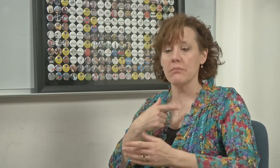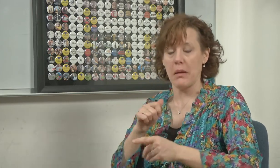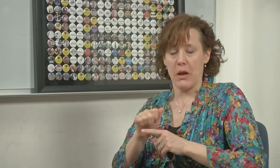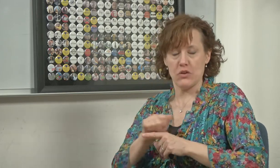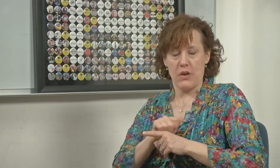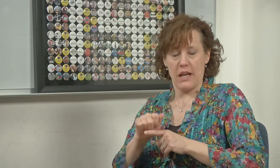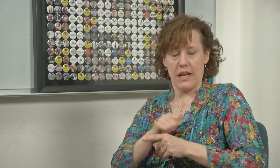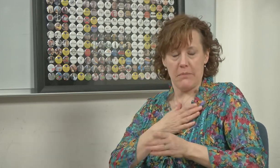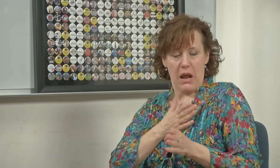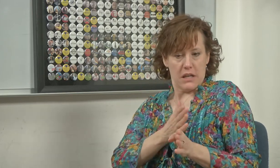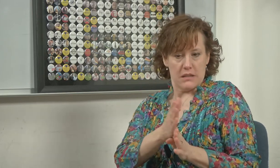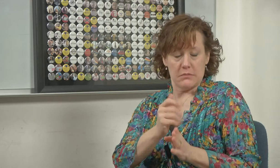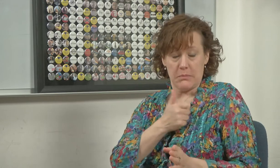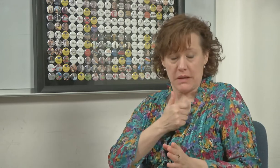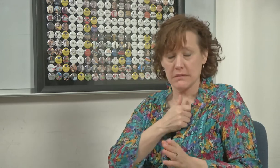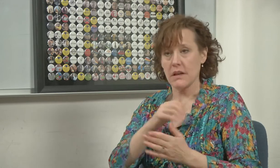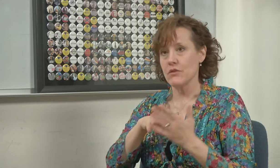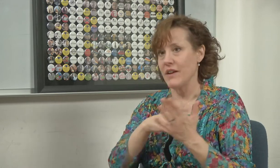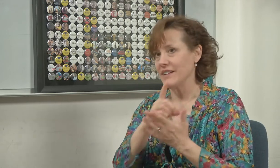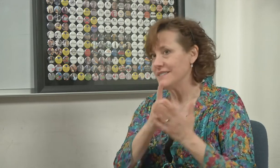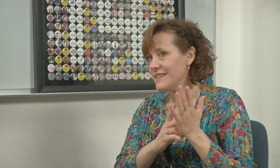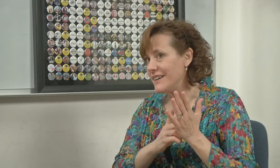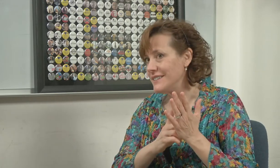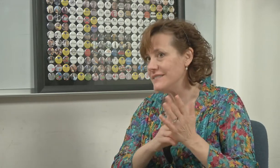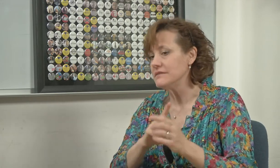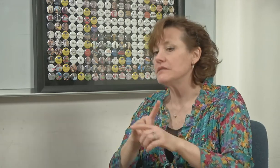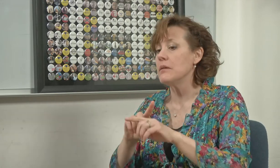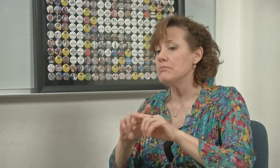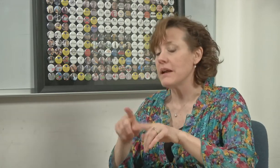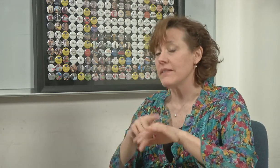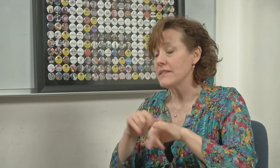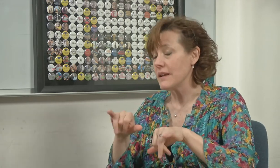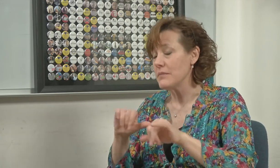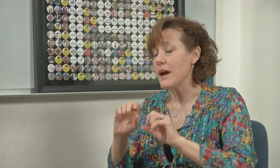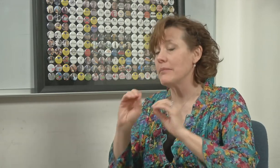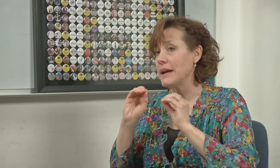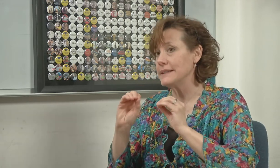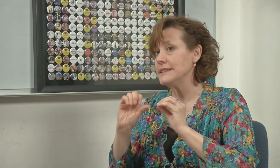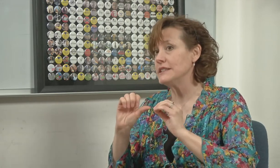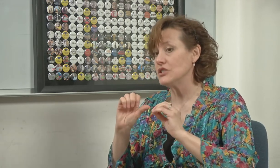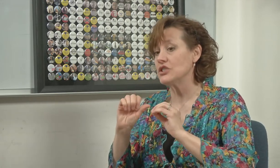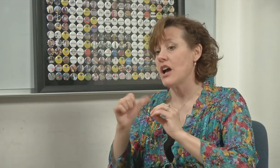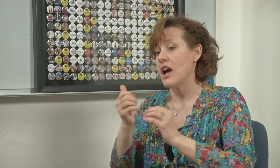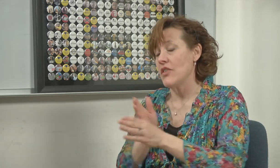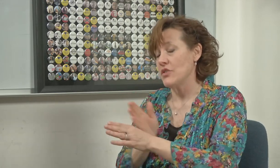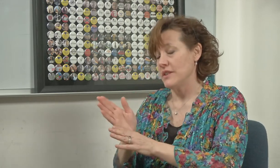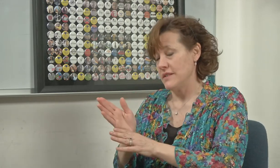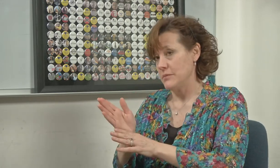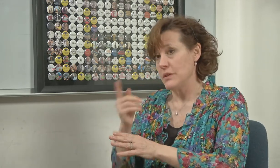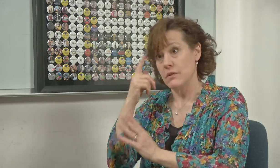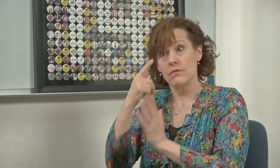So, I have my main career in graphic design but at the same time I'm teaching special topics,